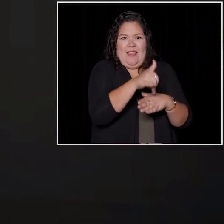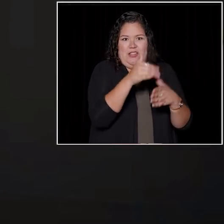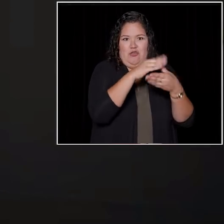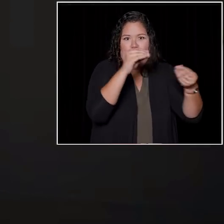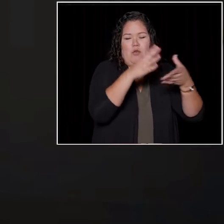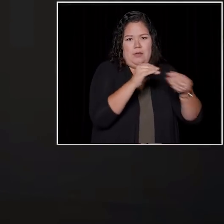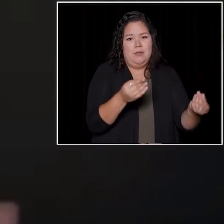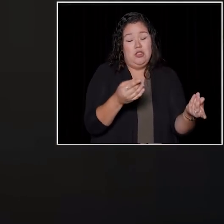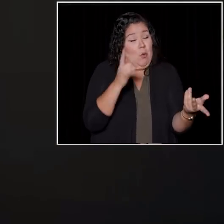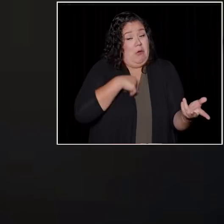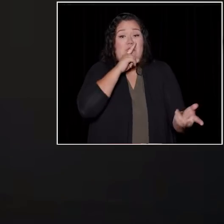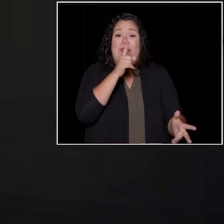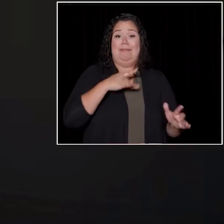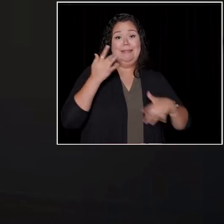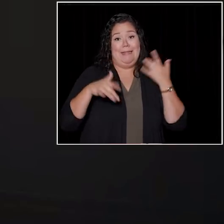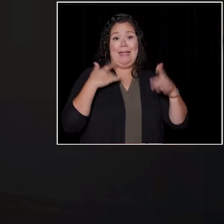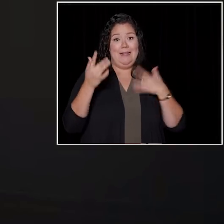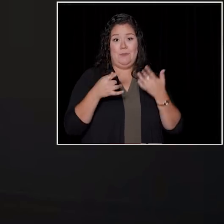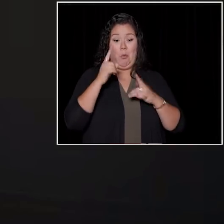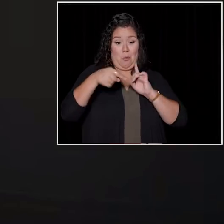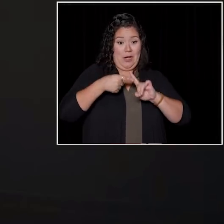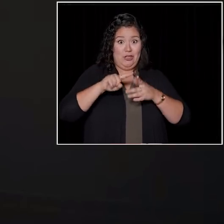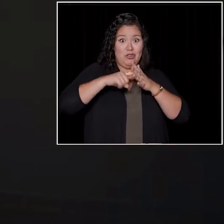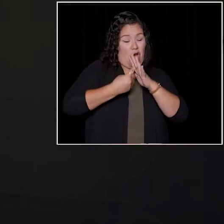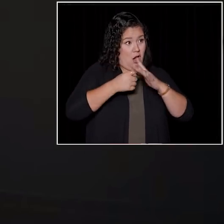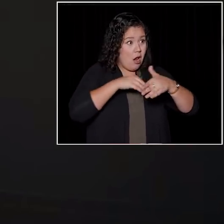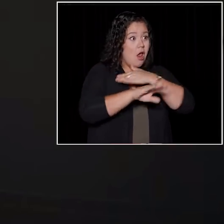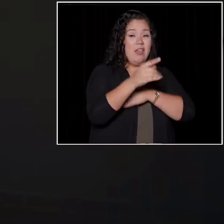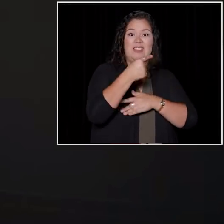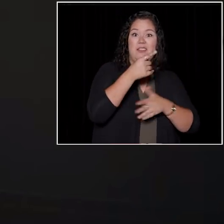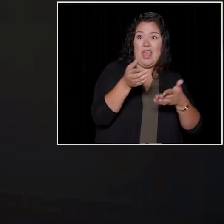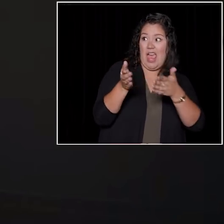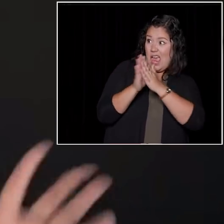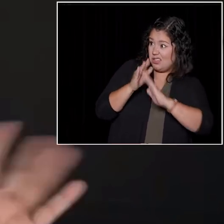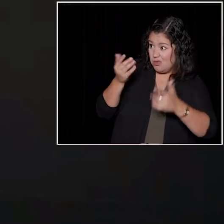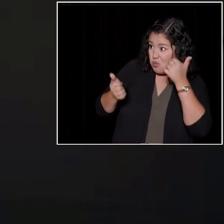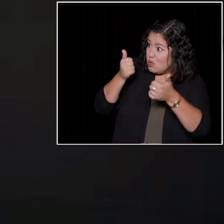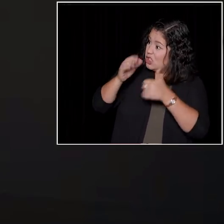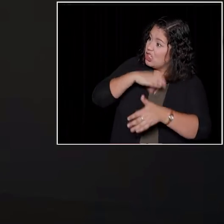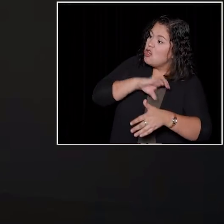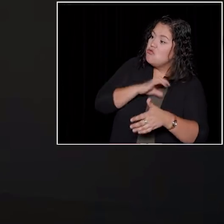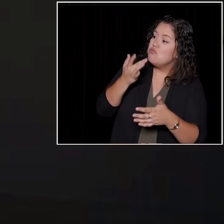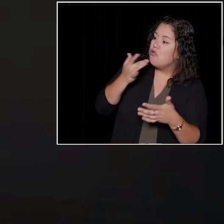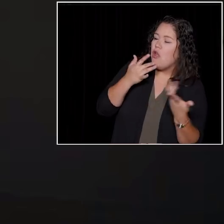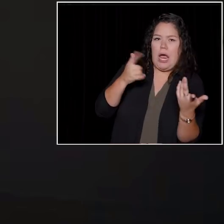So, I jumped at it. They were like, "Do you want to know "what character you're playing?" I'm like, "I don't care." I was like, "I'll play the goat, "I really don't care.